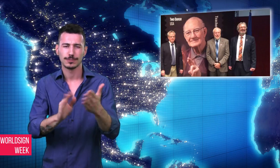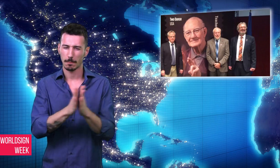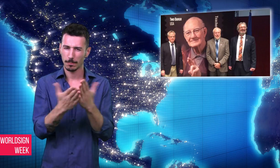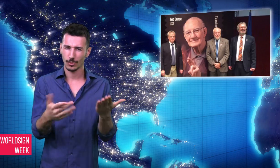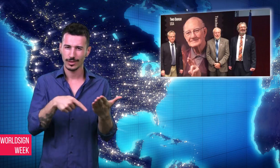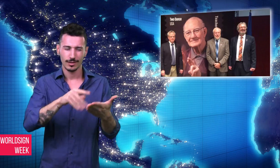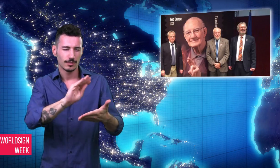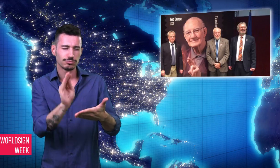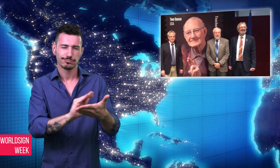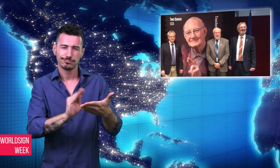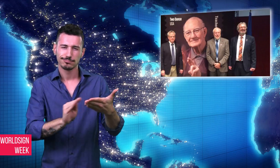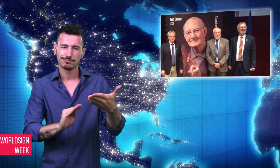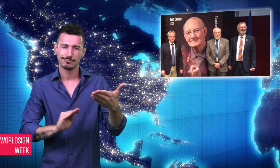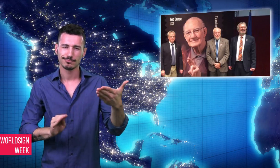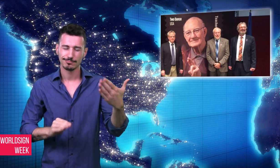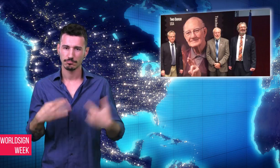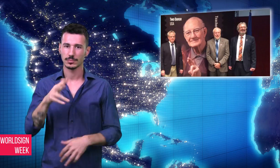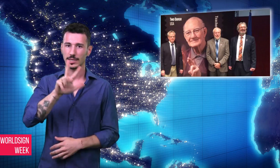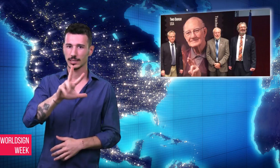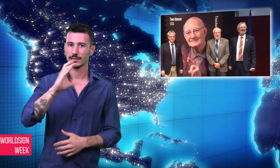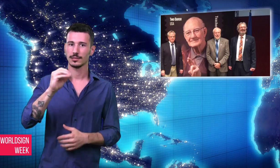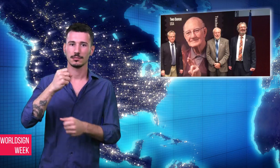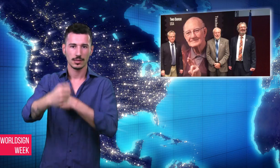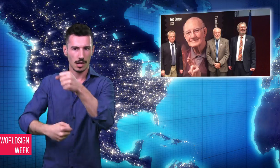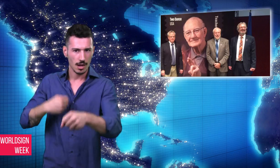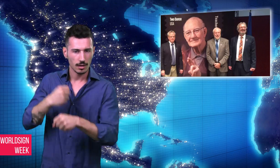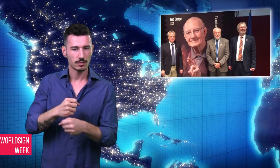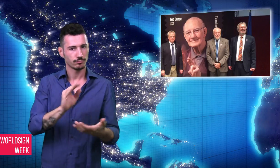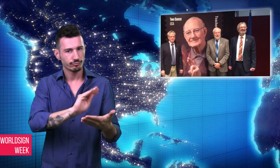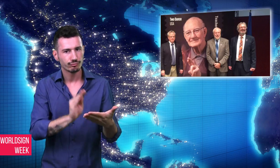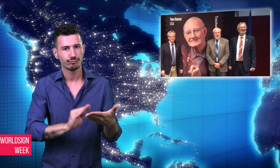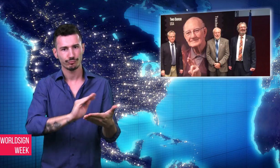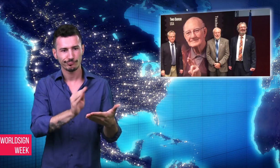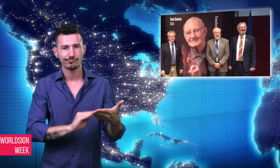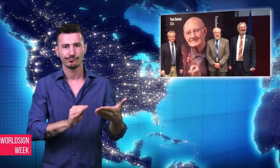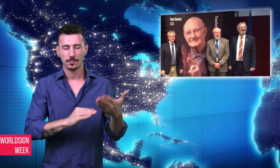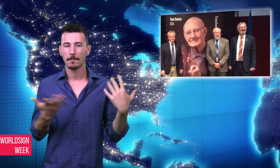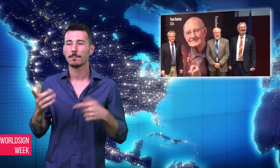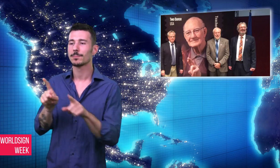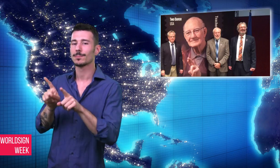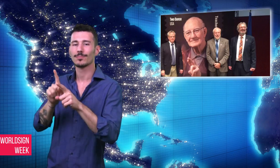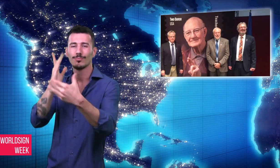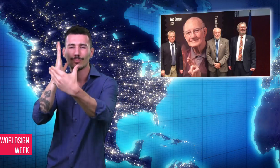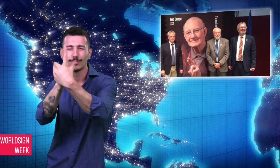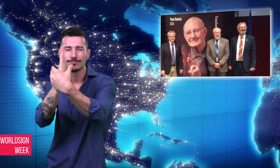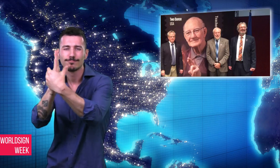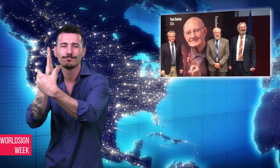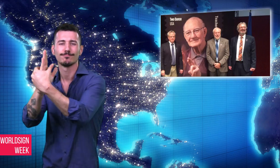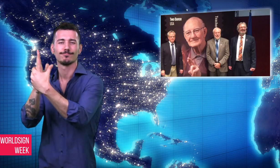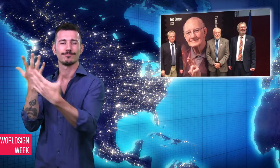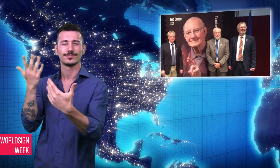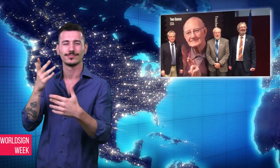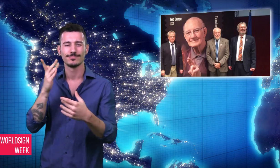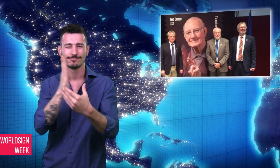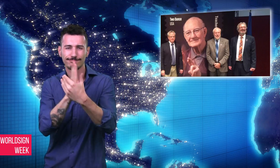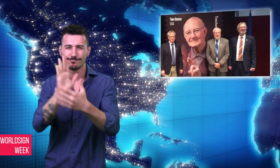book as there few records were kept about involvement by Deaf people,